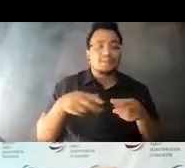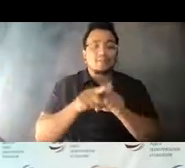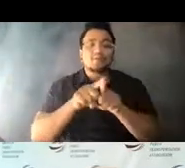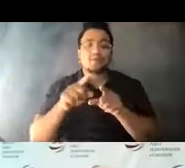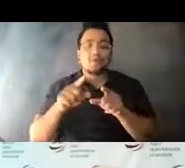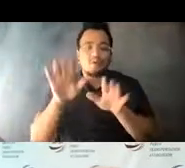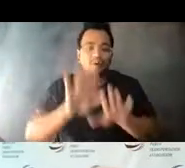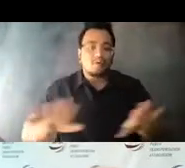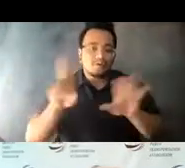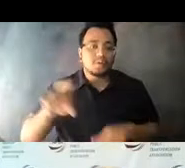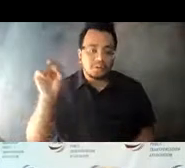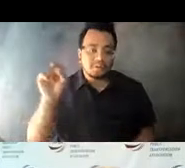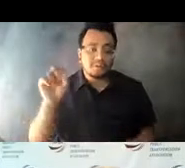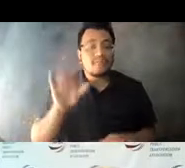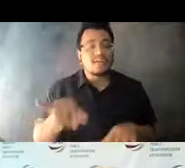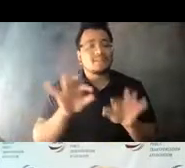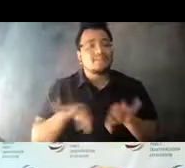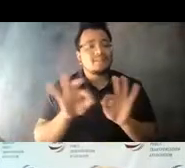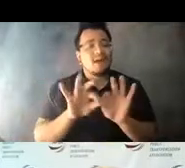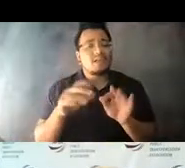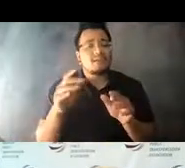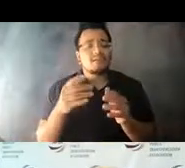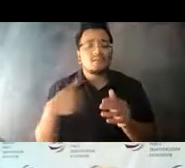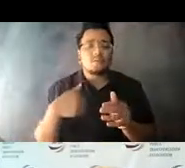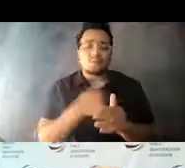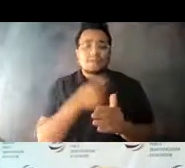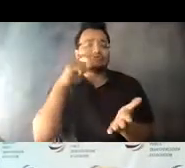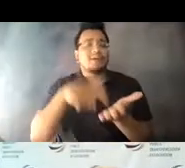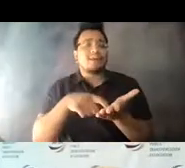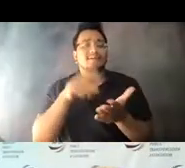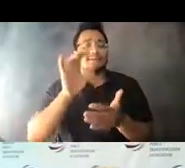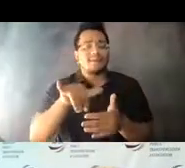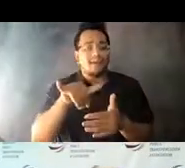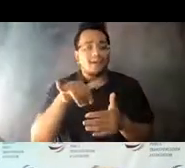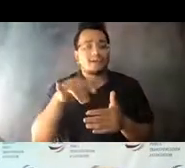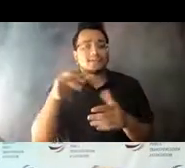14:12:22 It's vitally important that our industry see this industry in near real time, so that